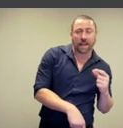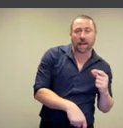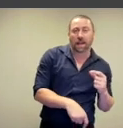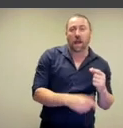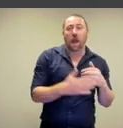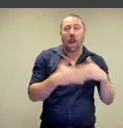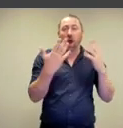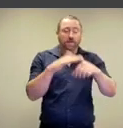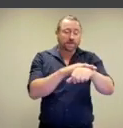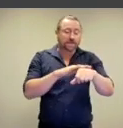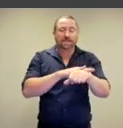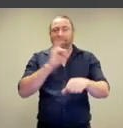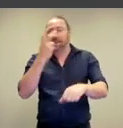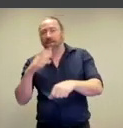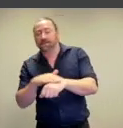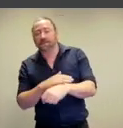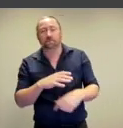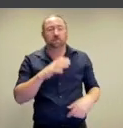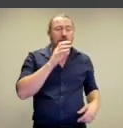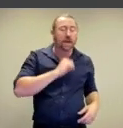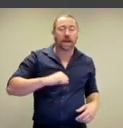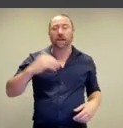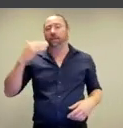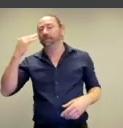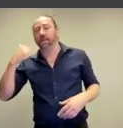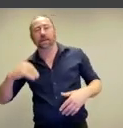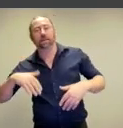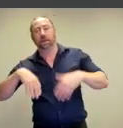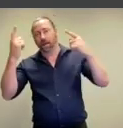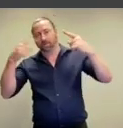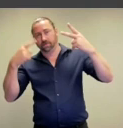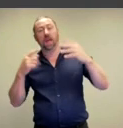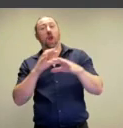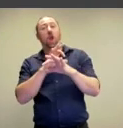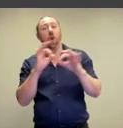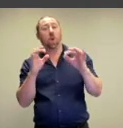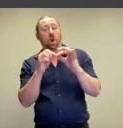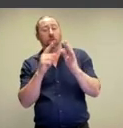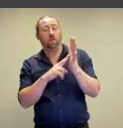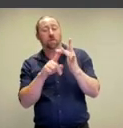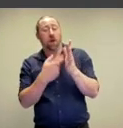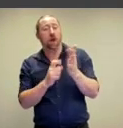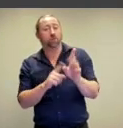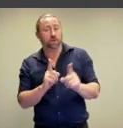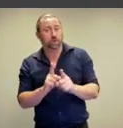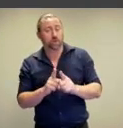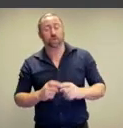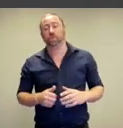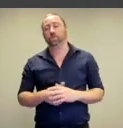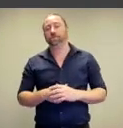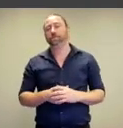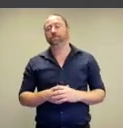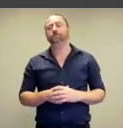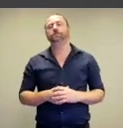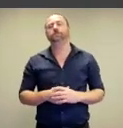larger, lighter and darker,